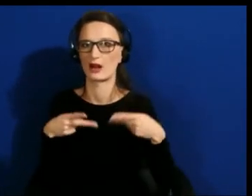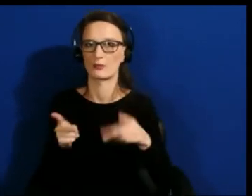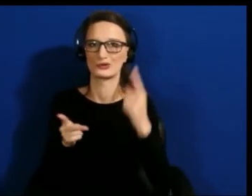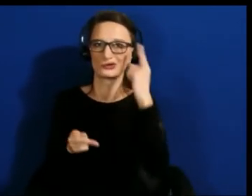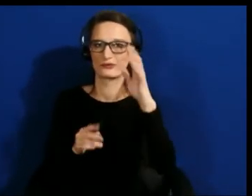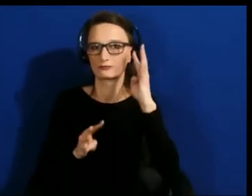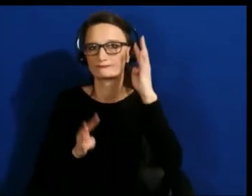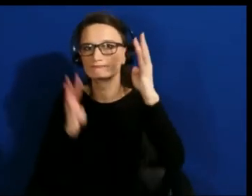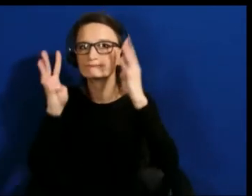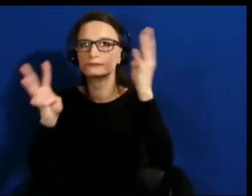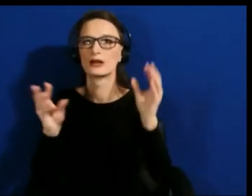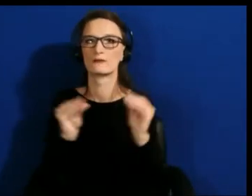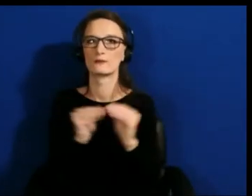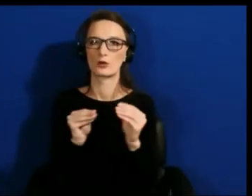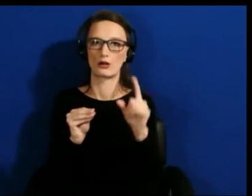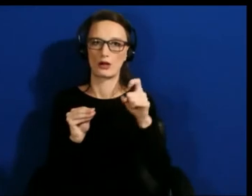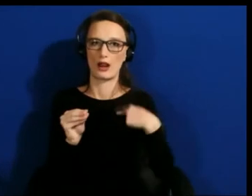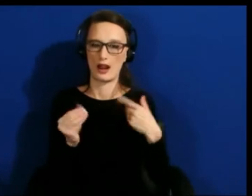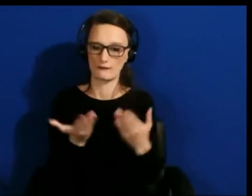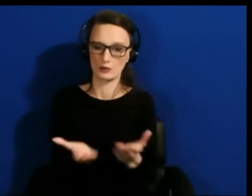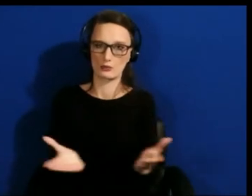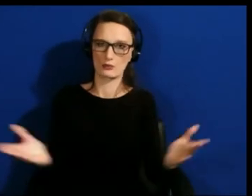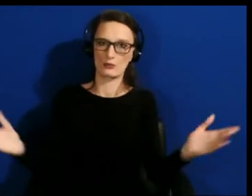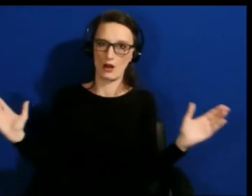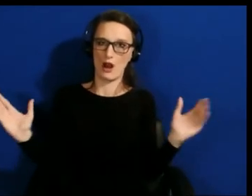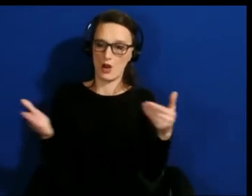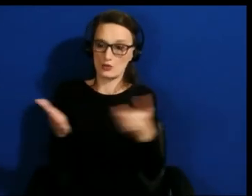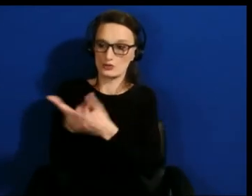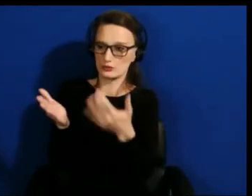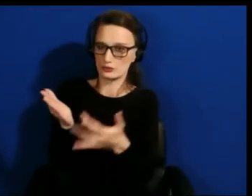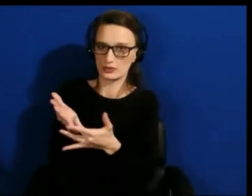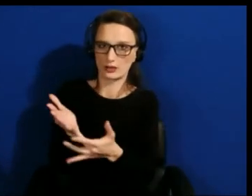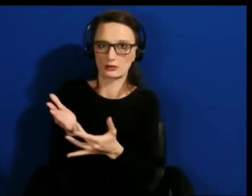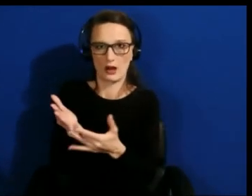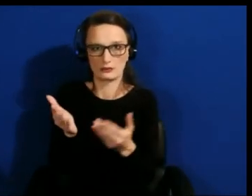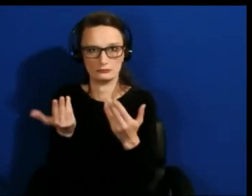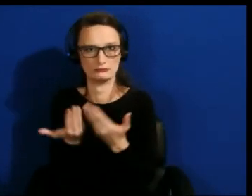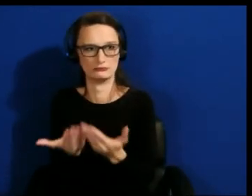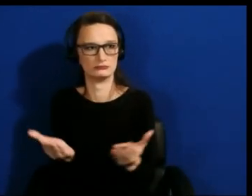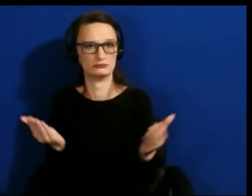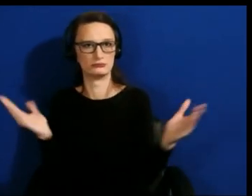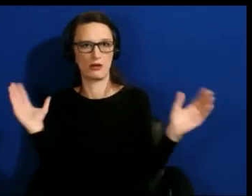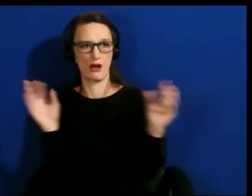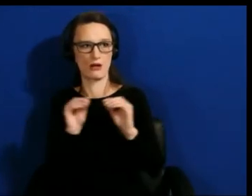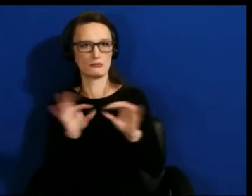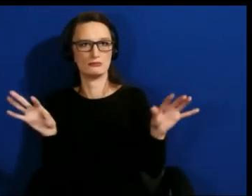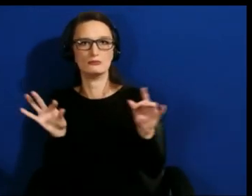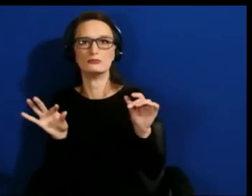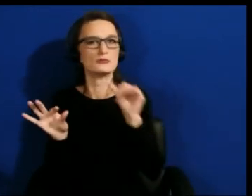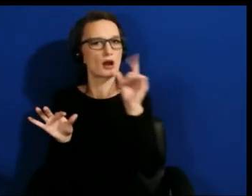So we need to broaden out, within emerging technology, we need to broaden out instead of having narrow solutions, having more customizable,